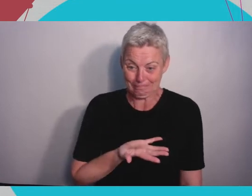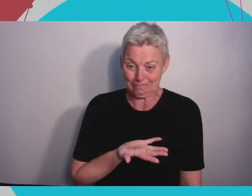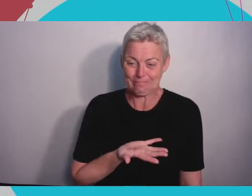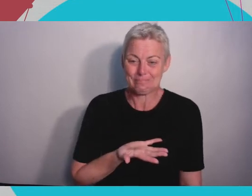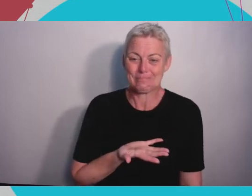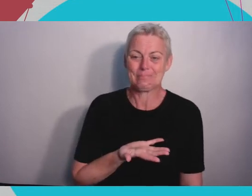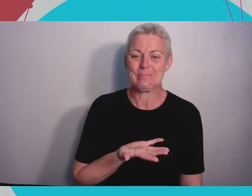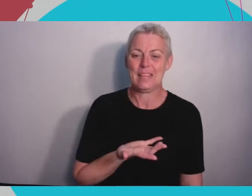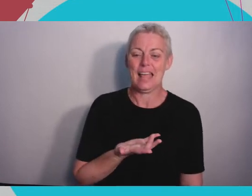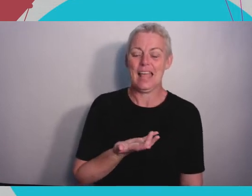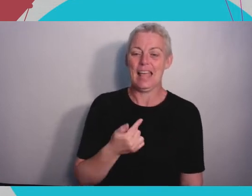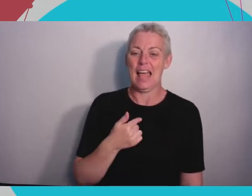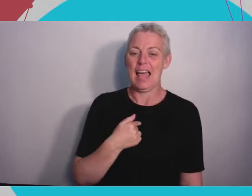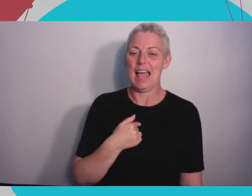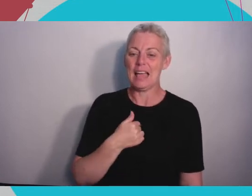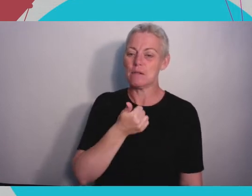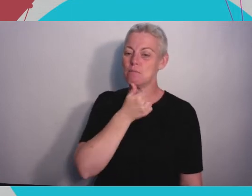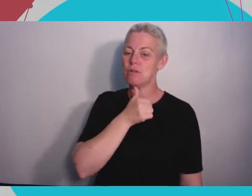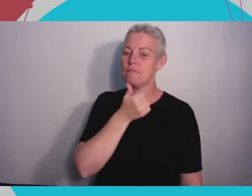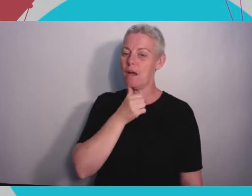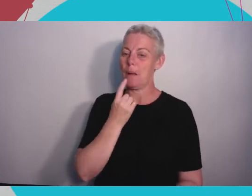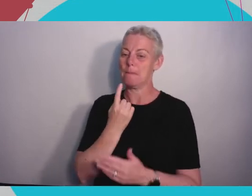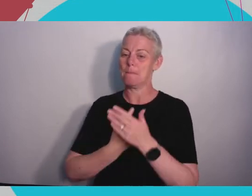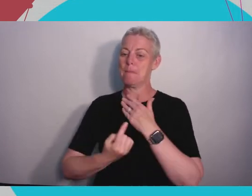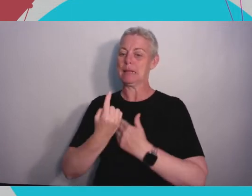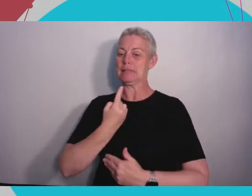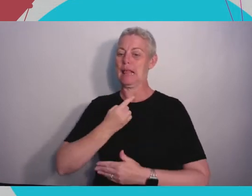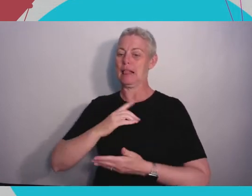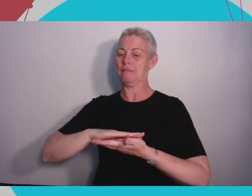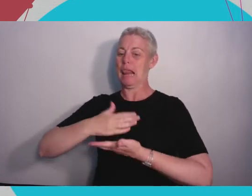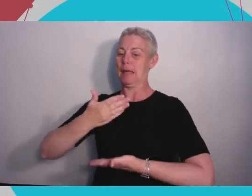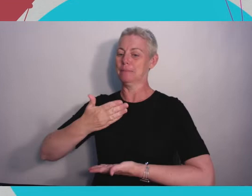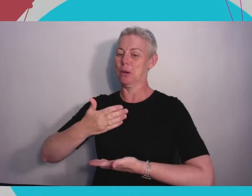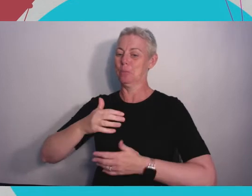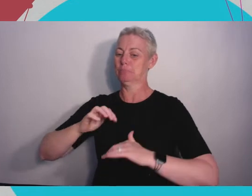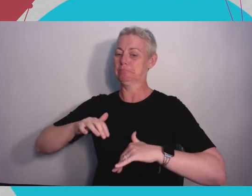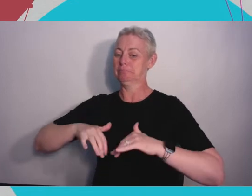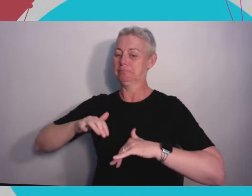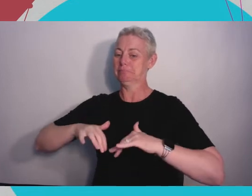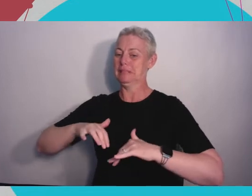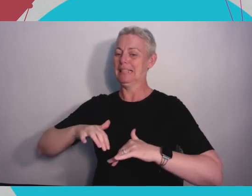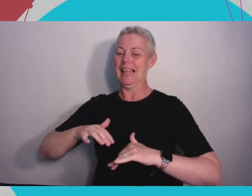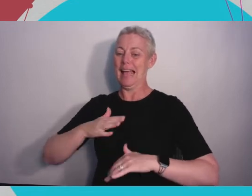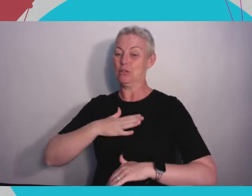of sat on my own with my laptop than out in large crowds of people you know walking around